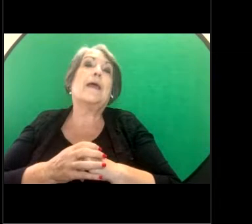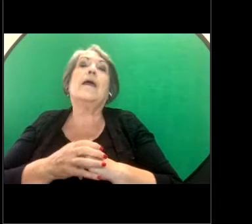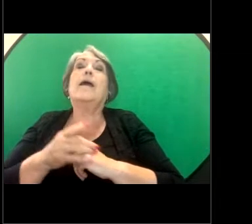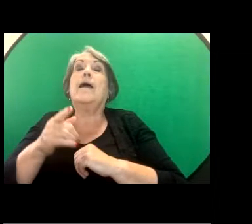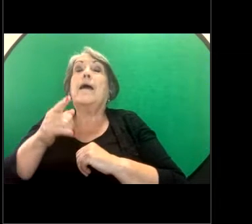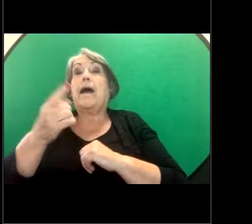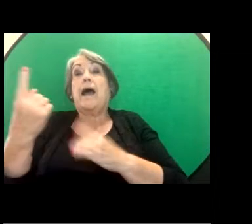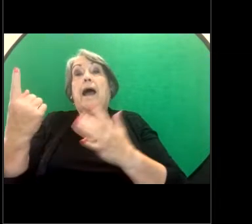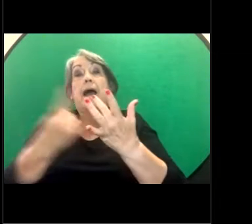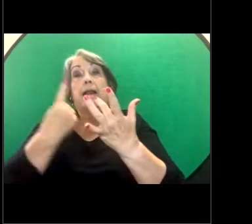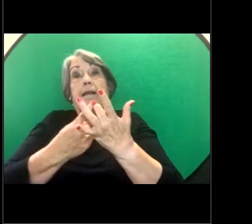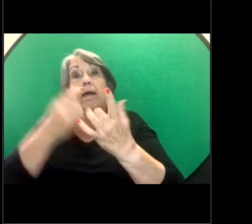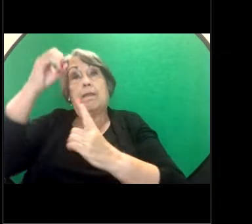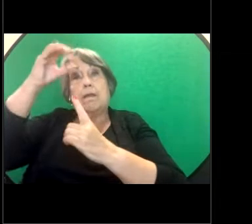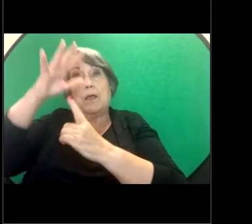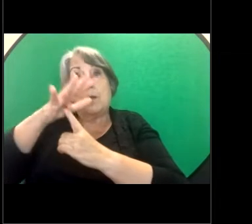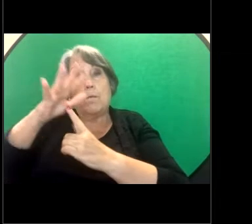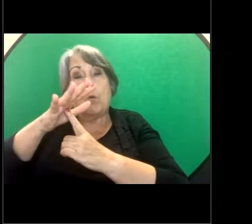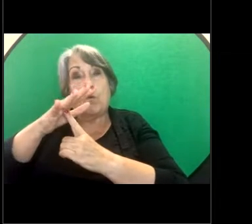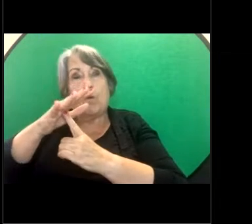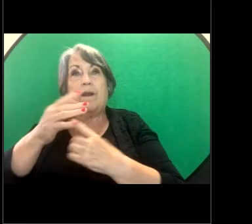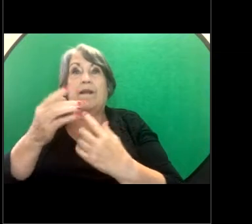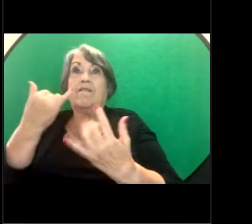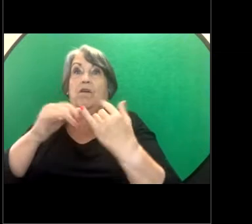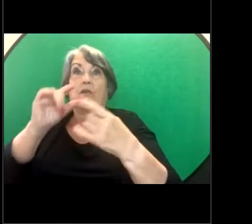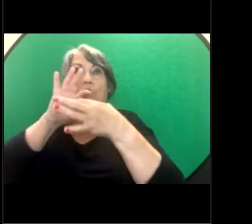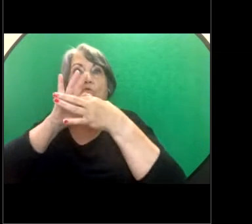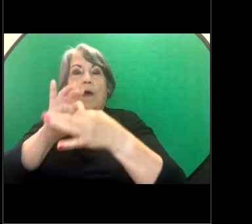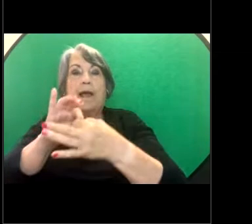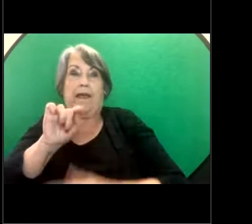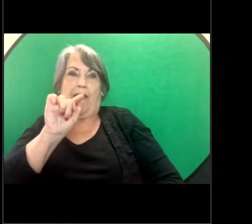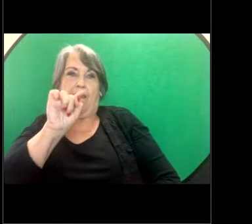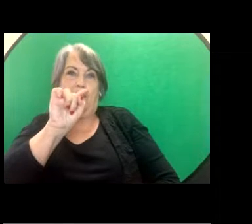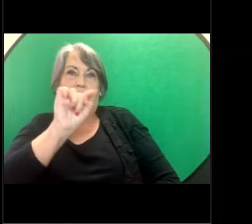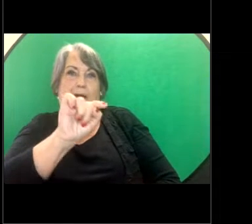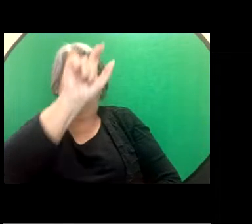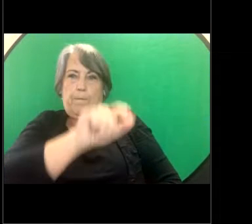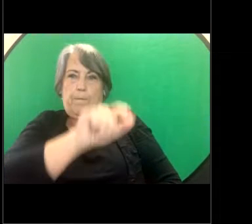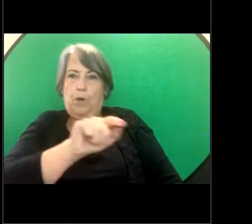is the relationship between the person harassed and the person who made the advance or request